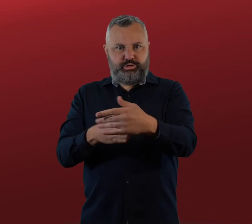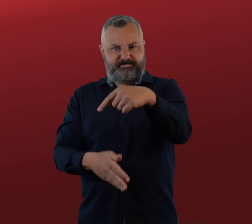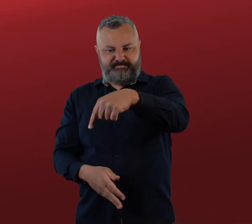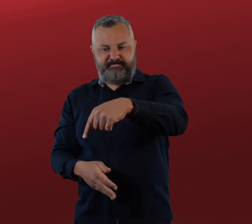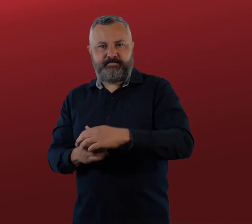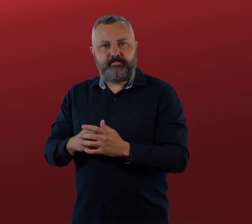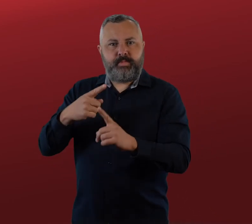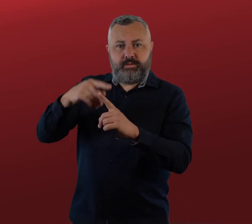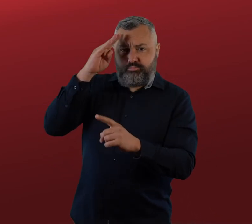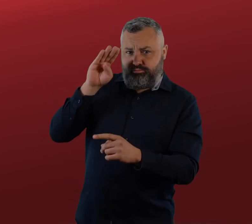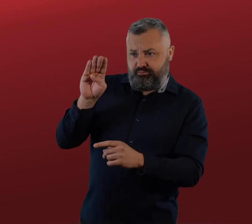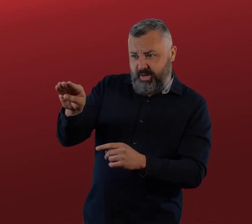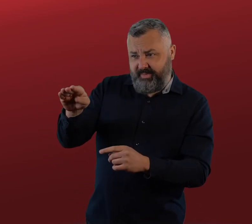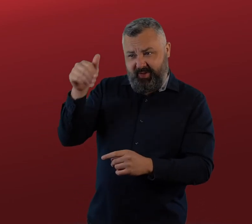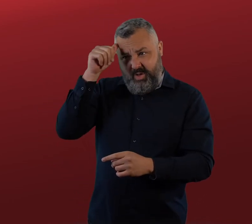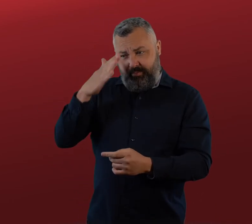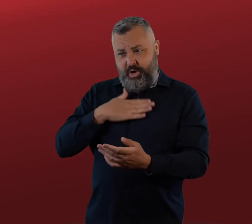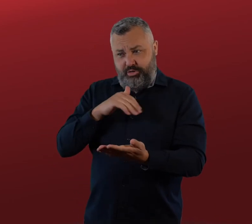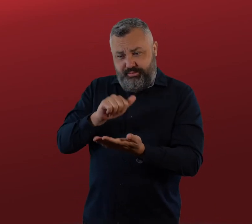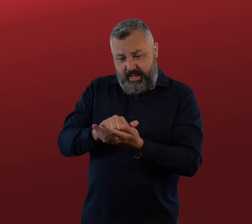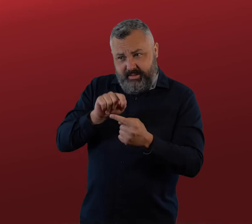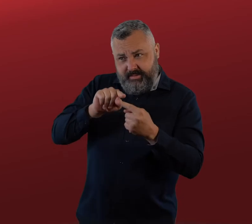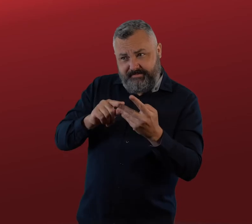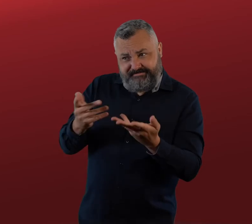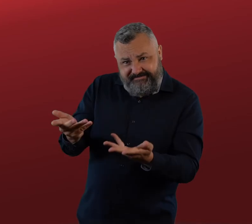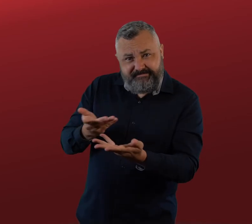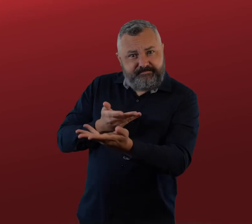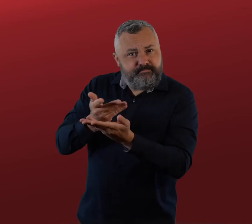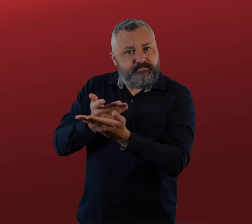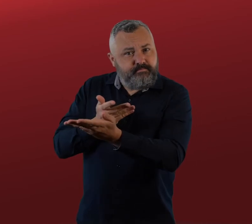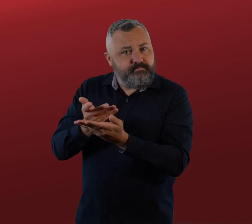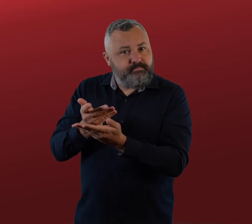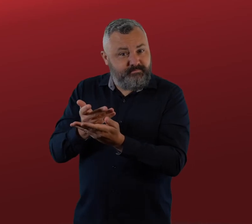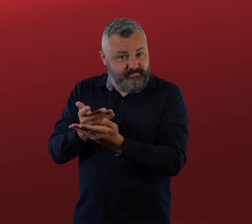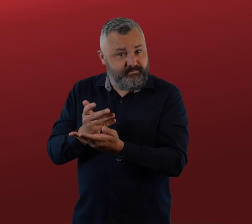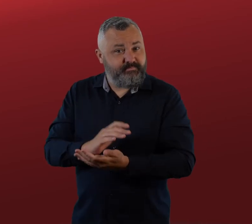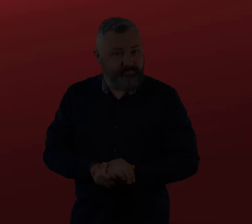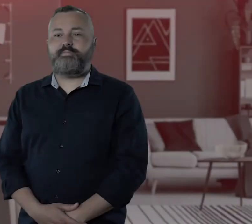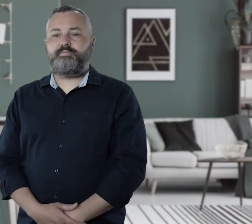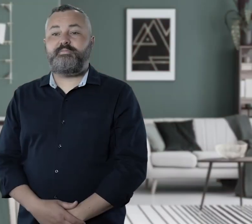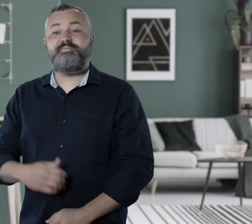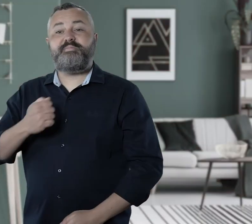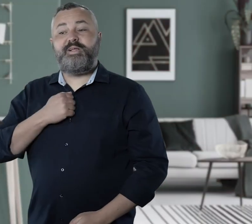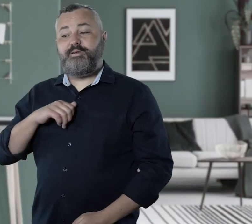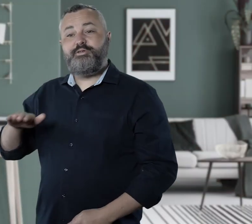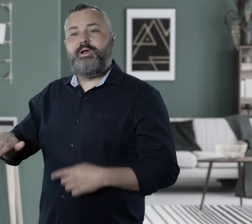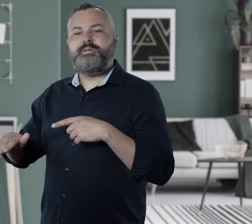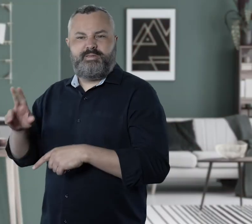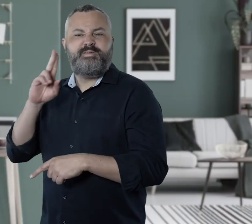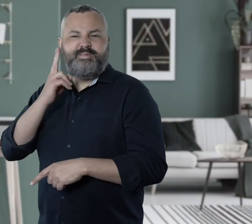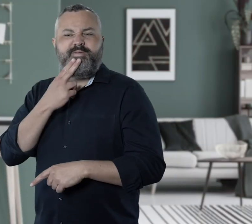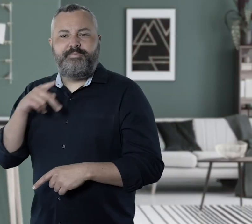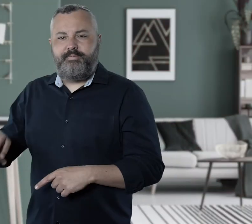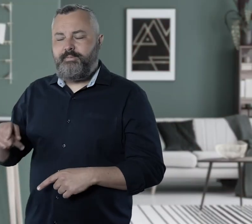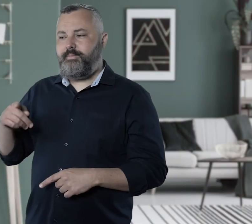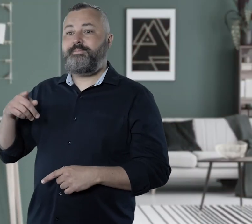it is important to stay calm, outline the barrier you face, and remind the listener of your rights. This could be used if a parent